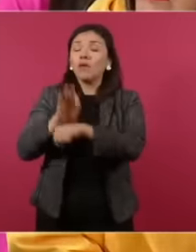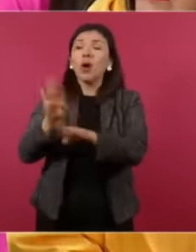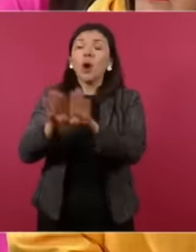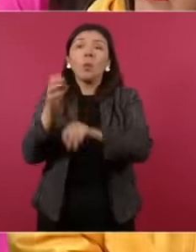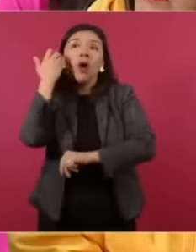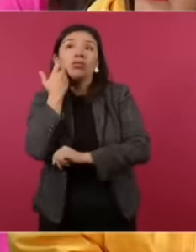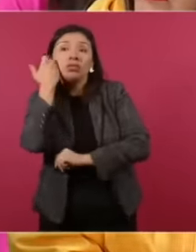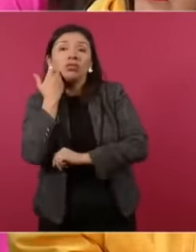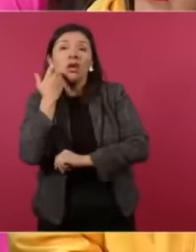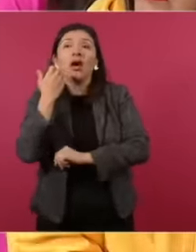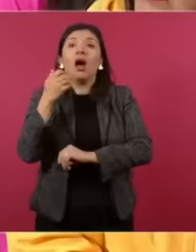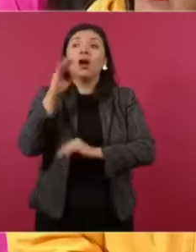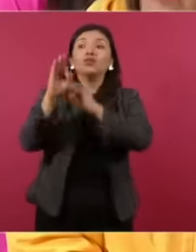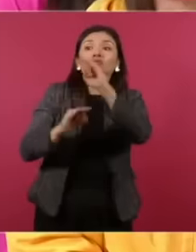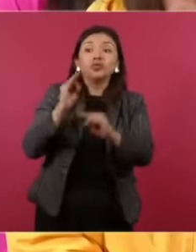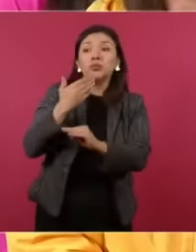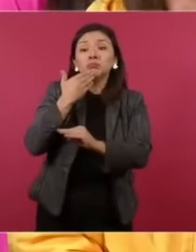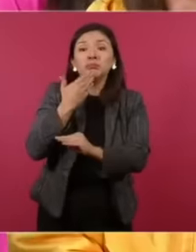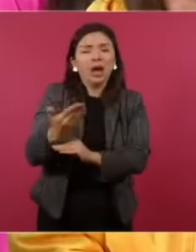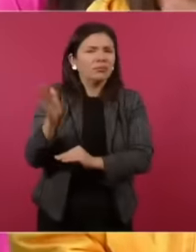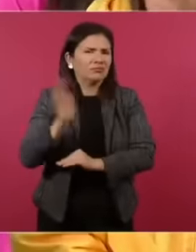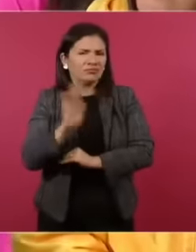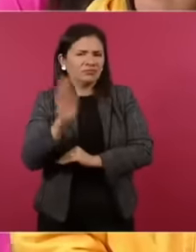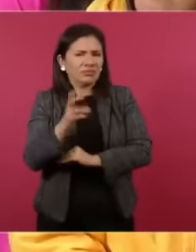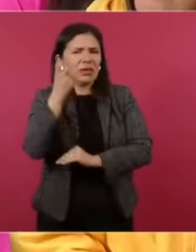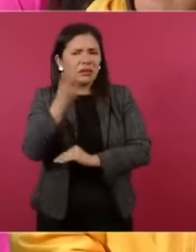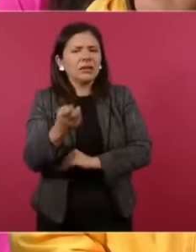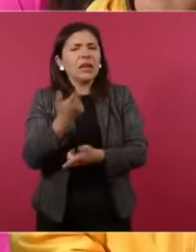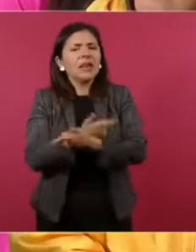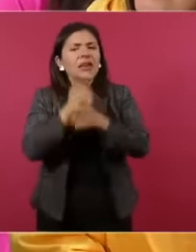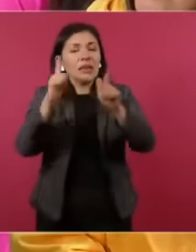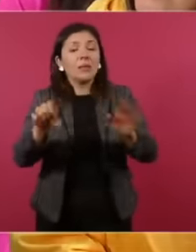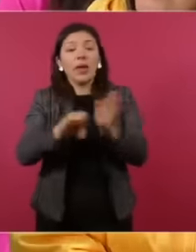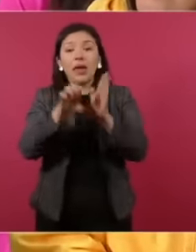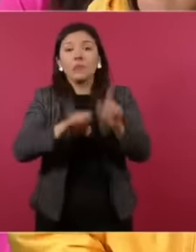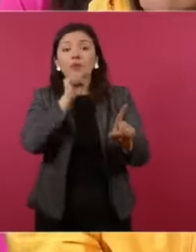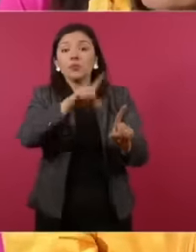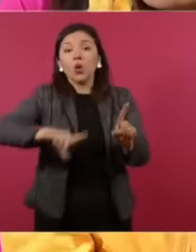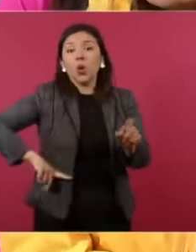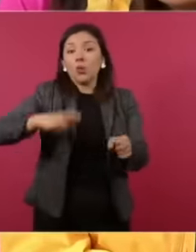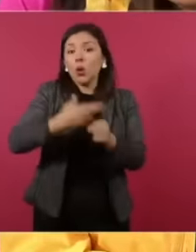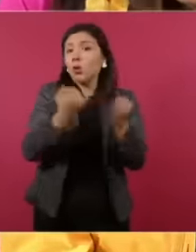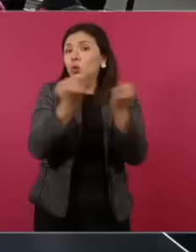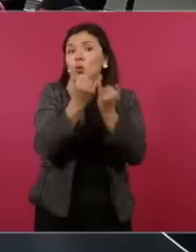barber journalism, but there is this I urge this governor and all the others